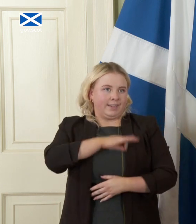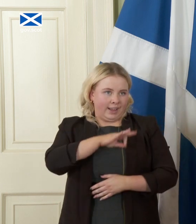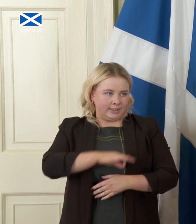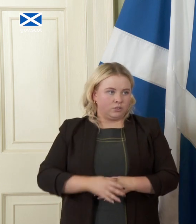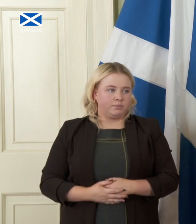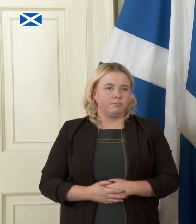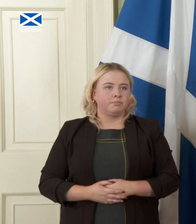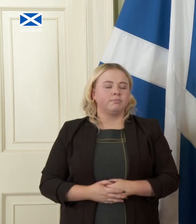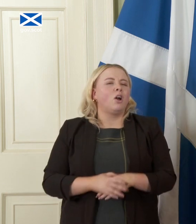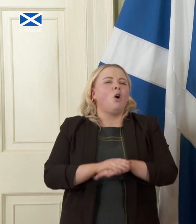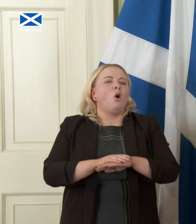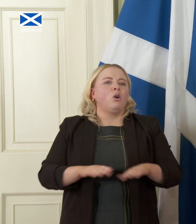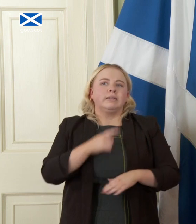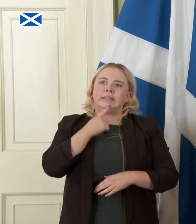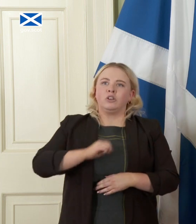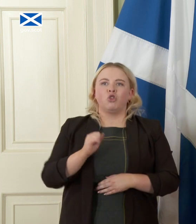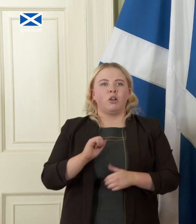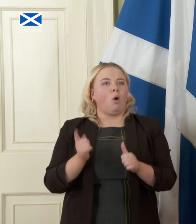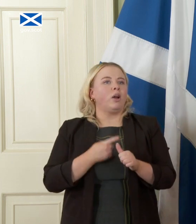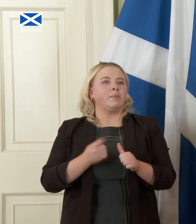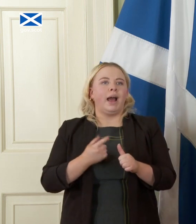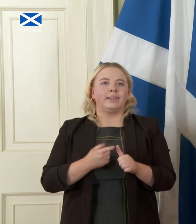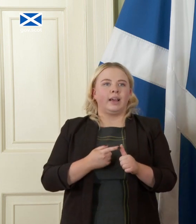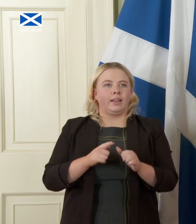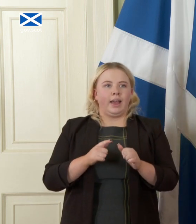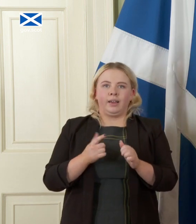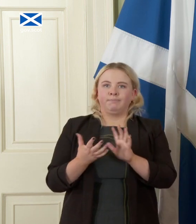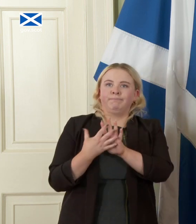at and I'm not suggesting that Scotland would automatically emulate the experience of any other